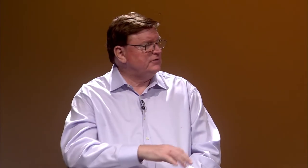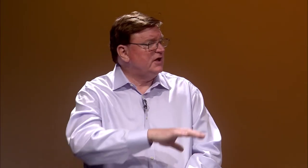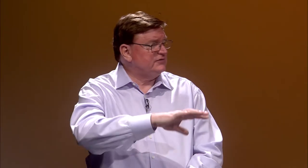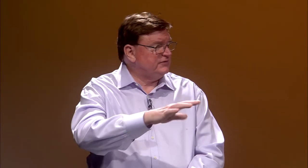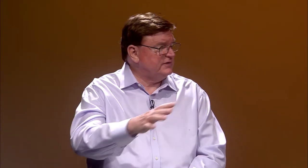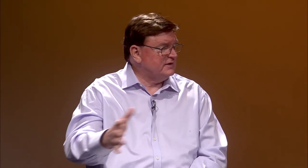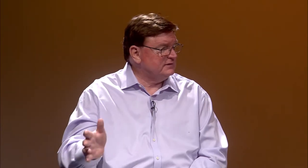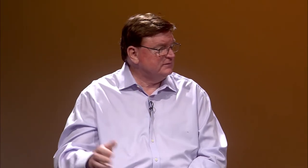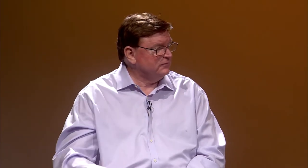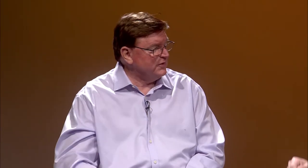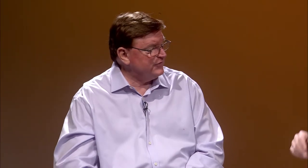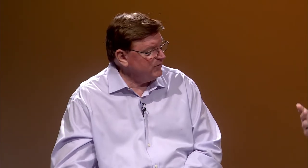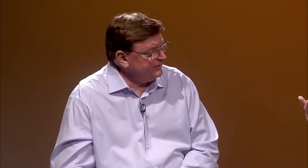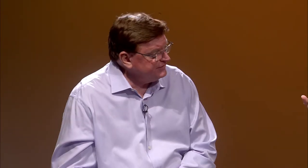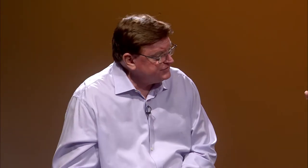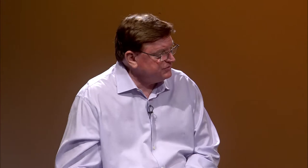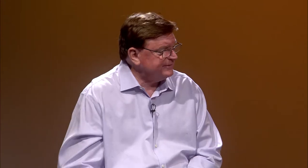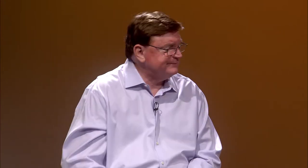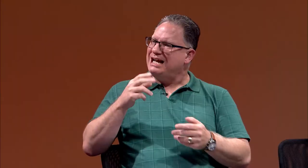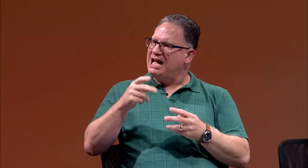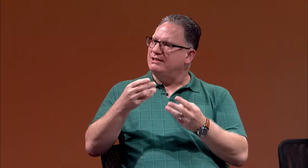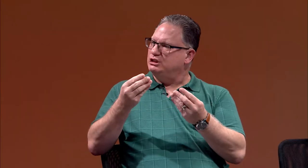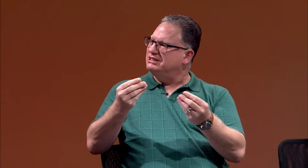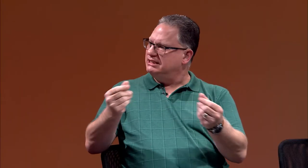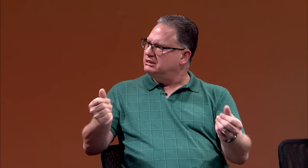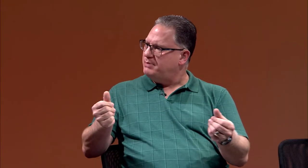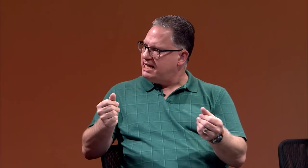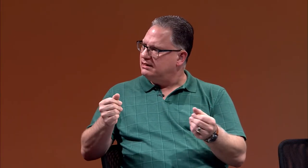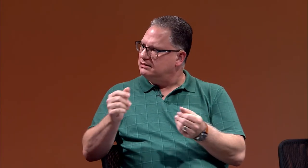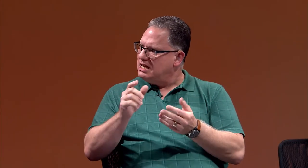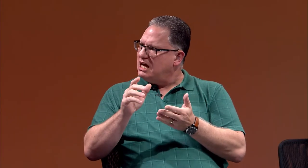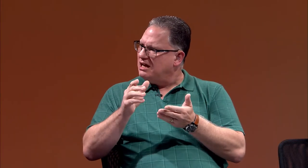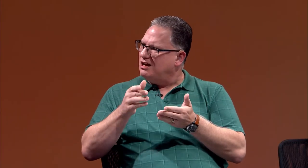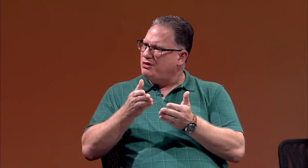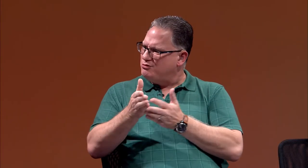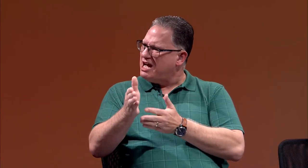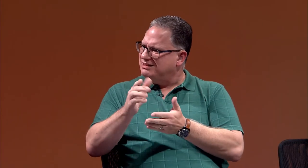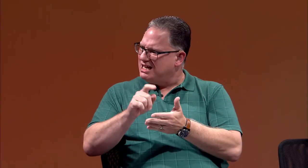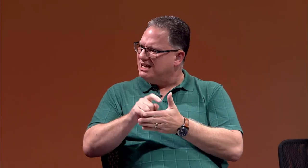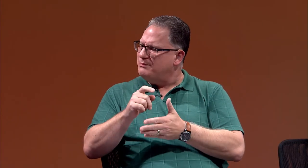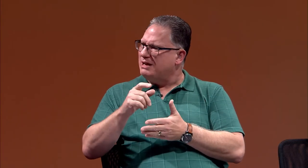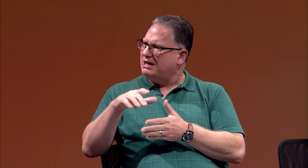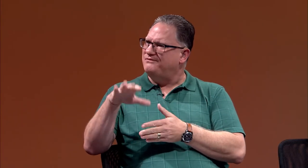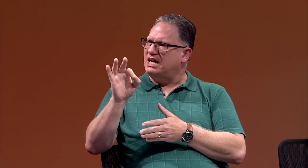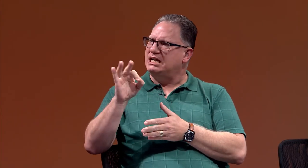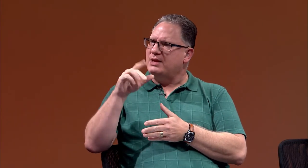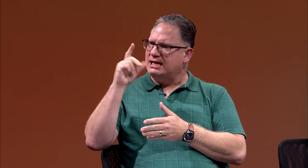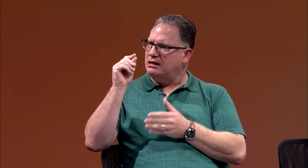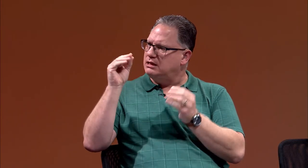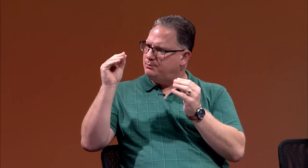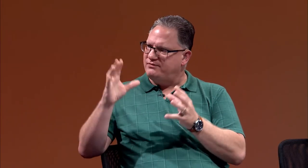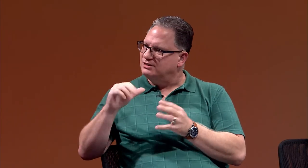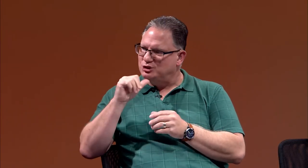philosophy that went the way of history? It kind of just dissipated throughout time. I'm finding that Gallaudet professors